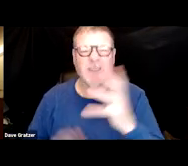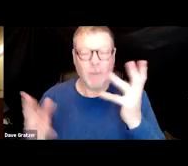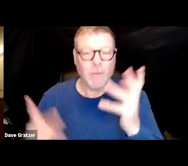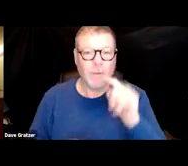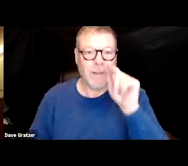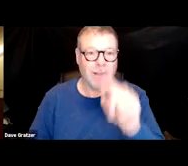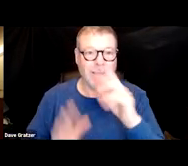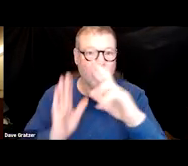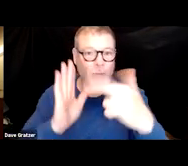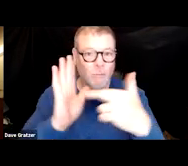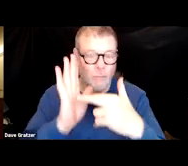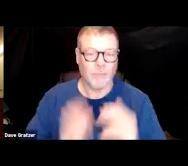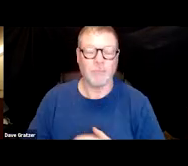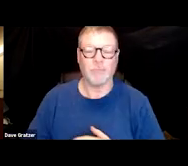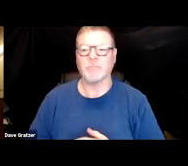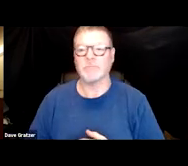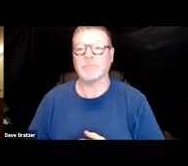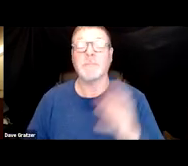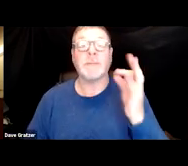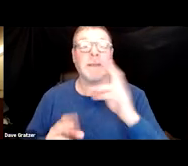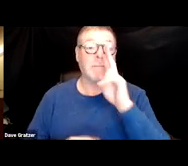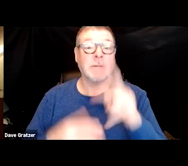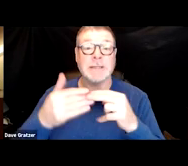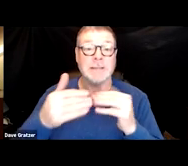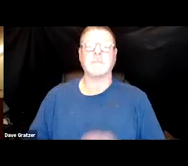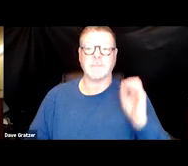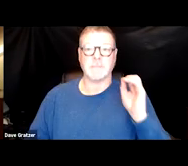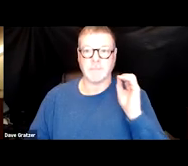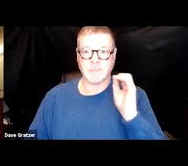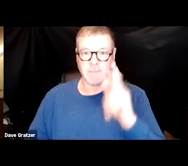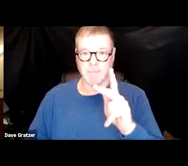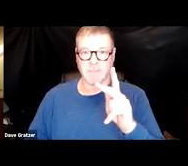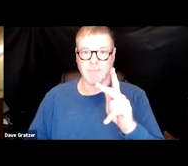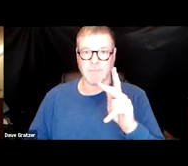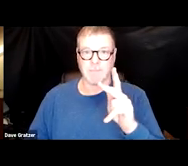and so if we look at our next slide, I think we're back on track here.